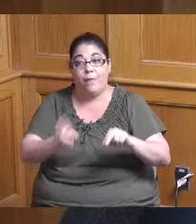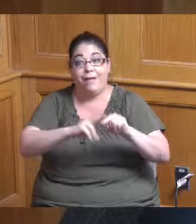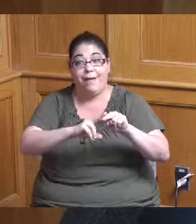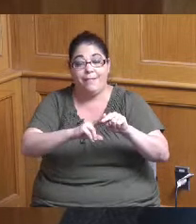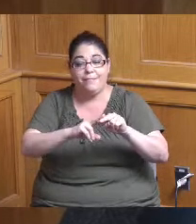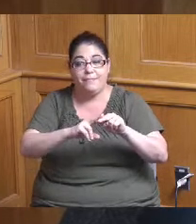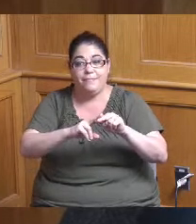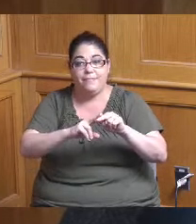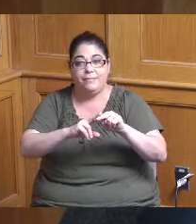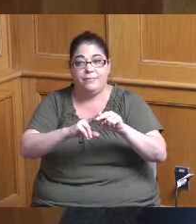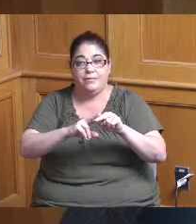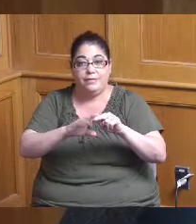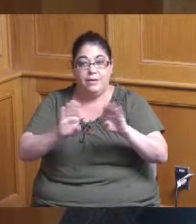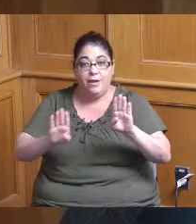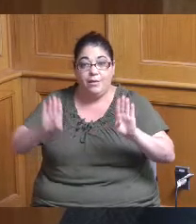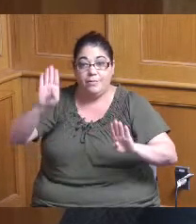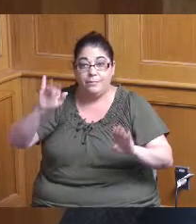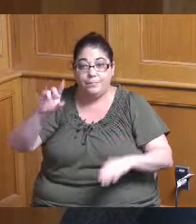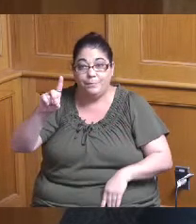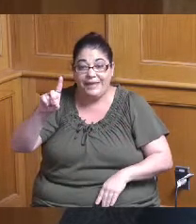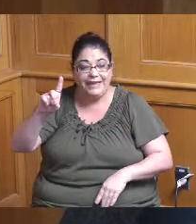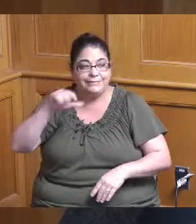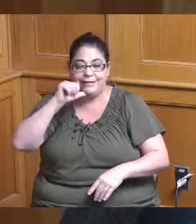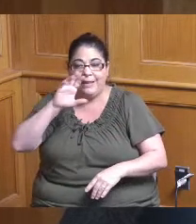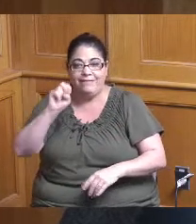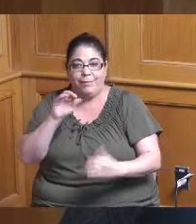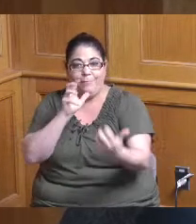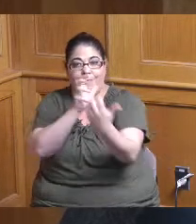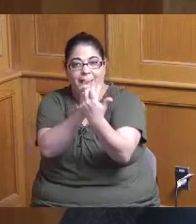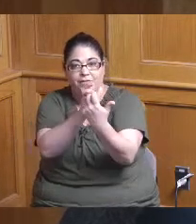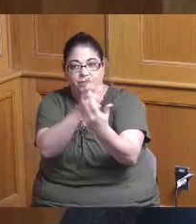we're putting out bids that aren't even relevant anymore because you know they're two months old